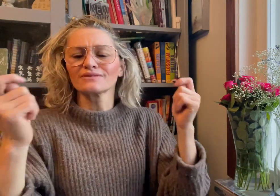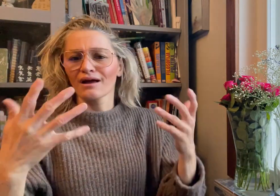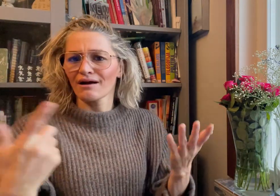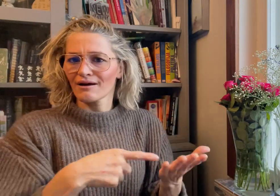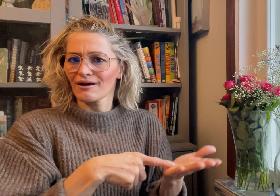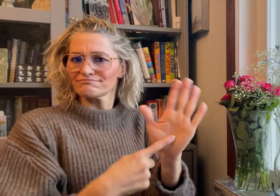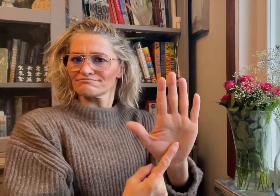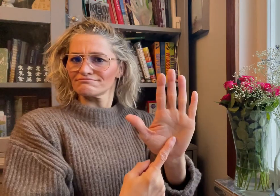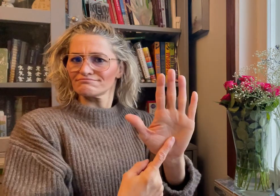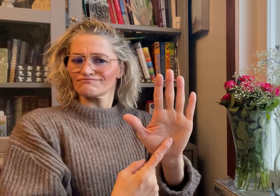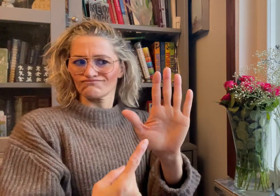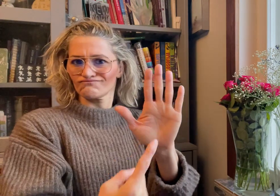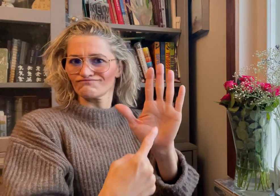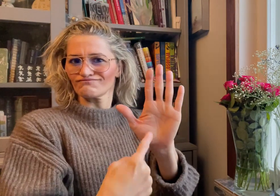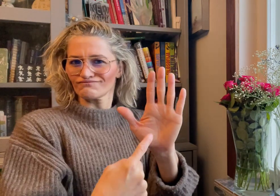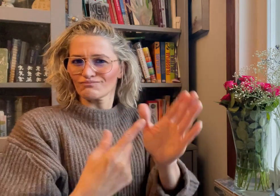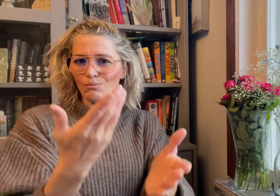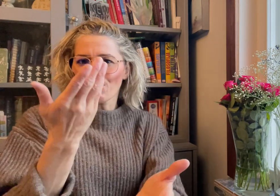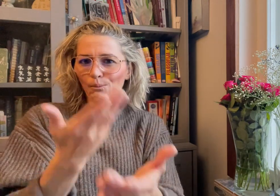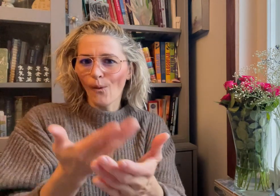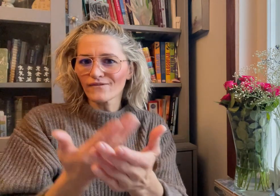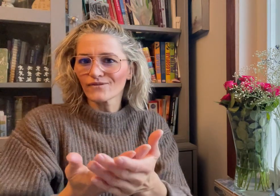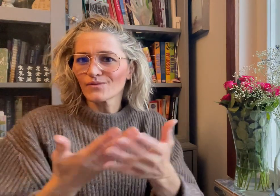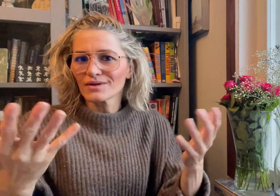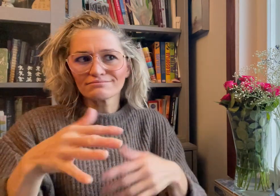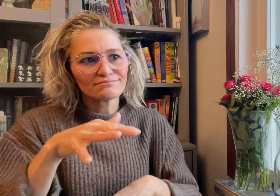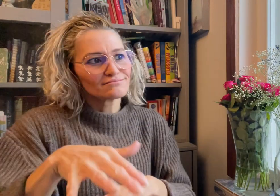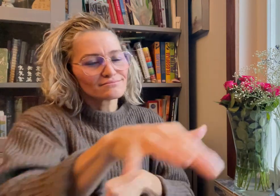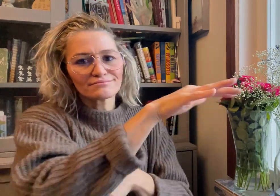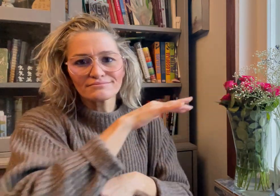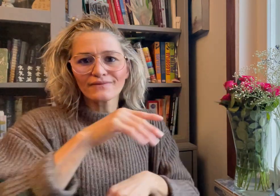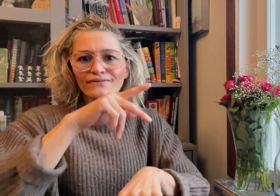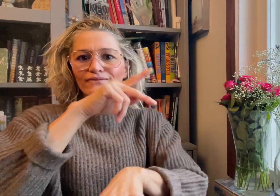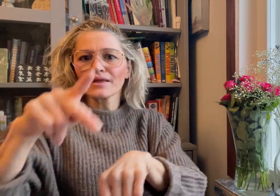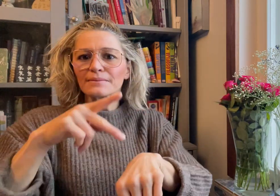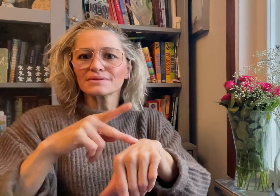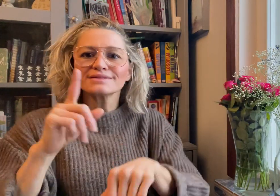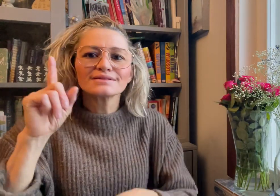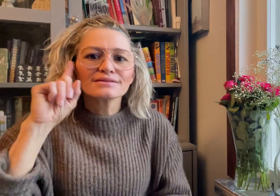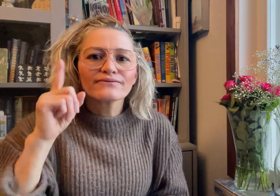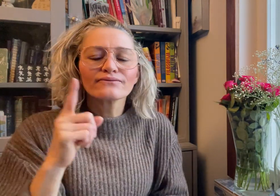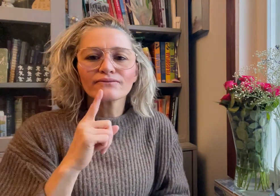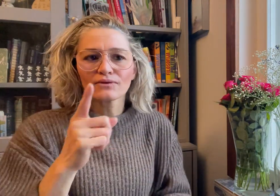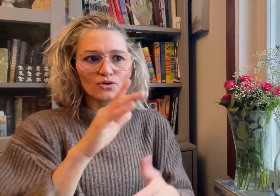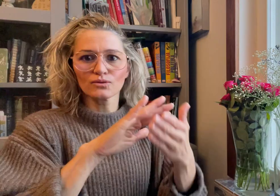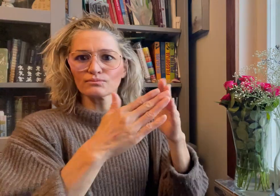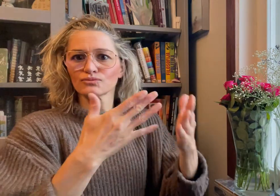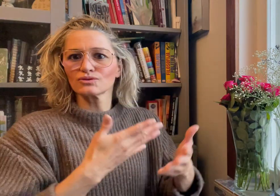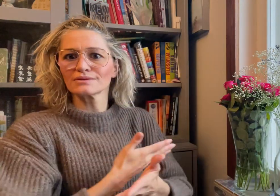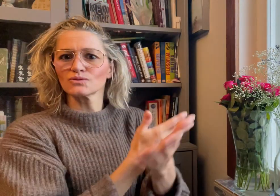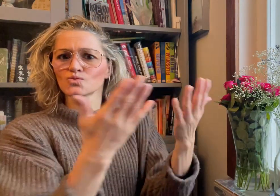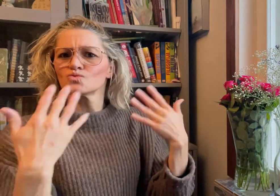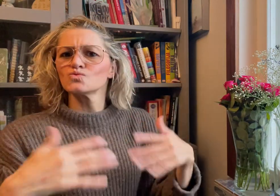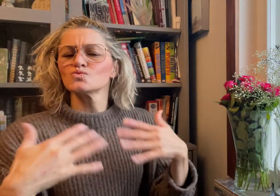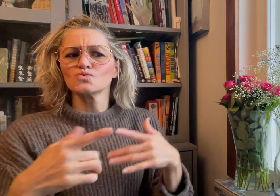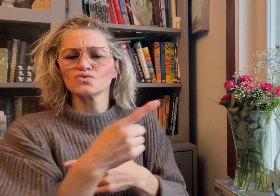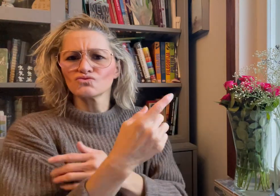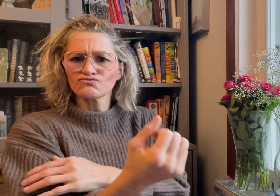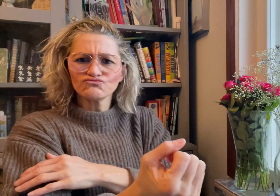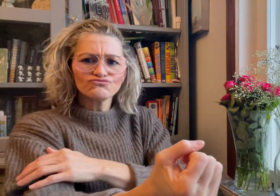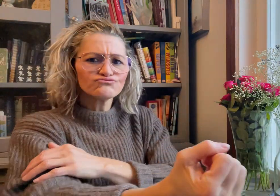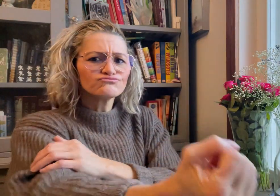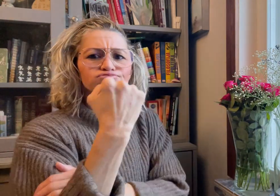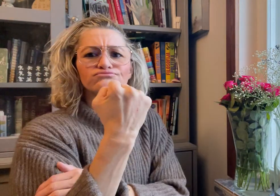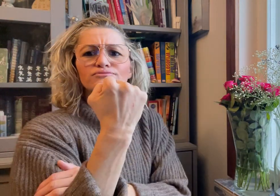was a testament to the Filipino Deaf community’s strength